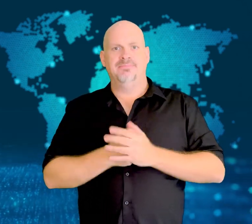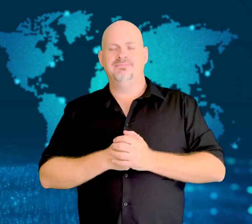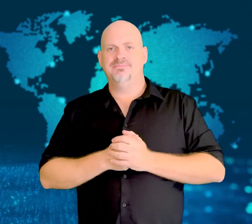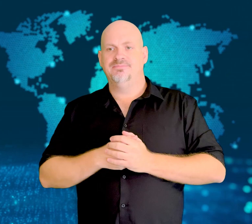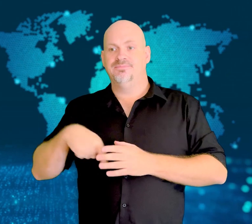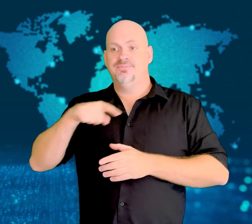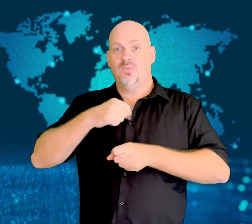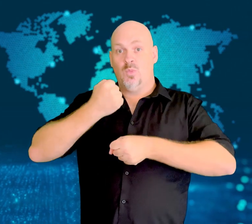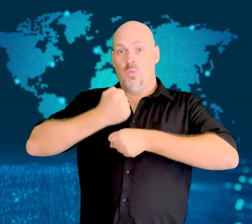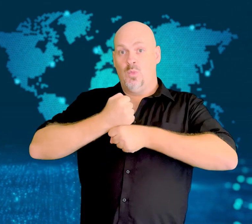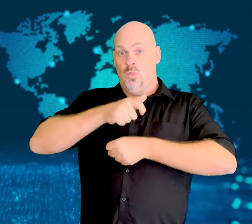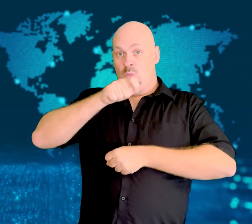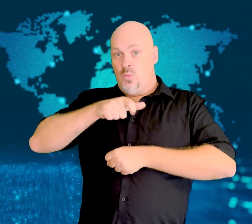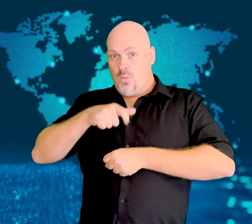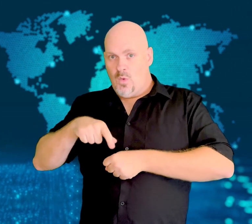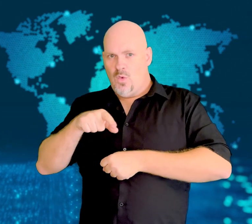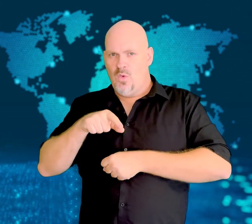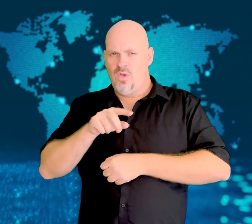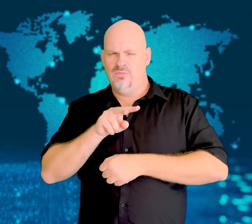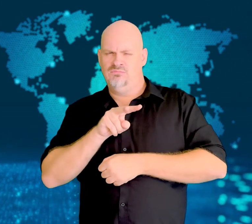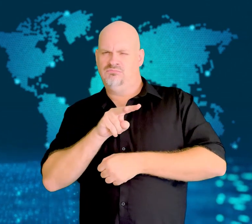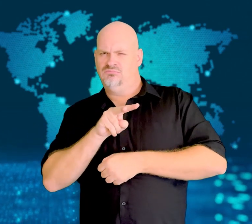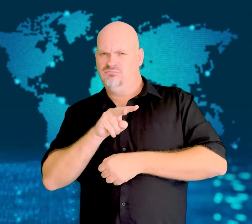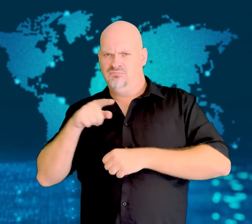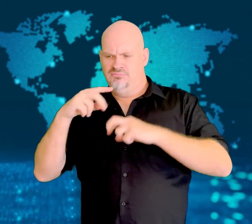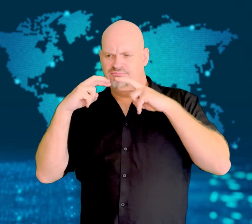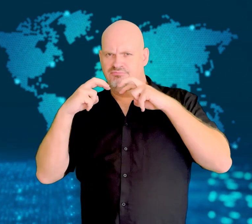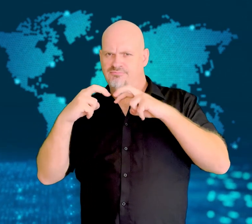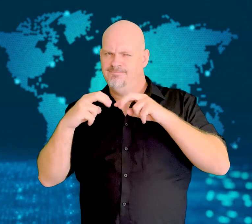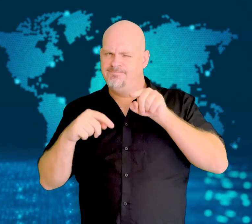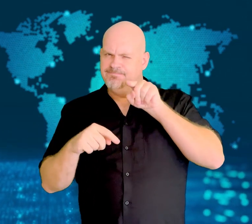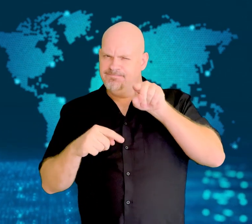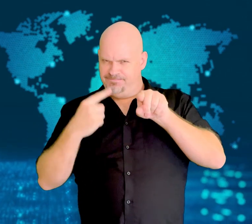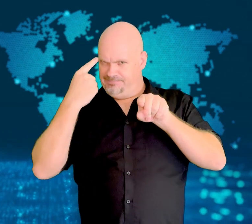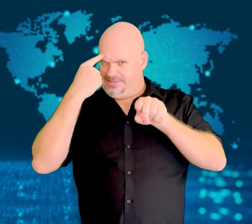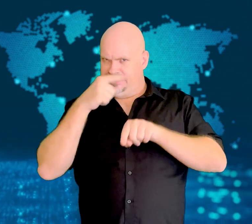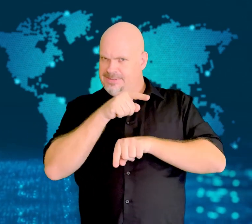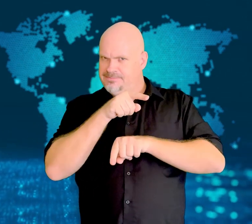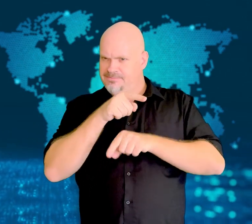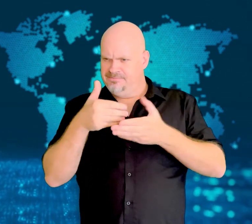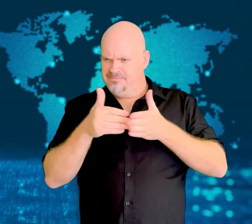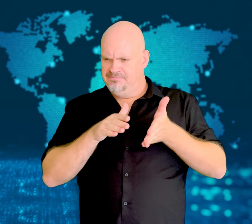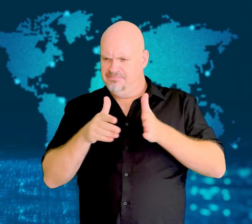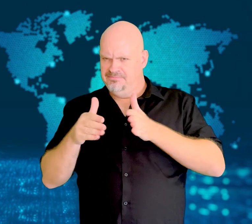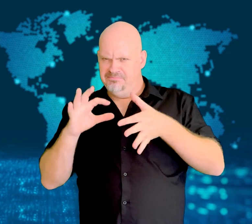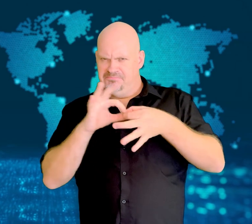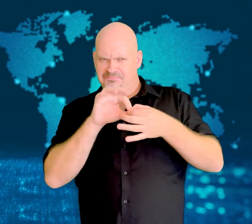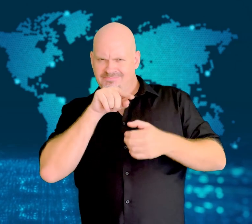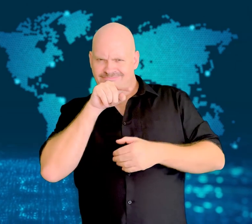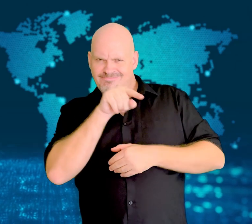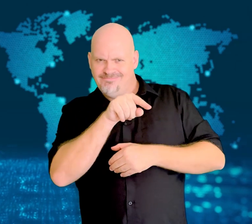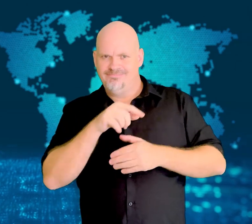She was on duty when the newborns were poisoned with insulin or